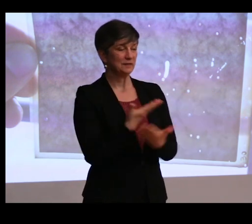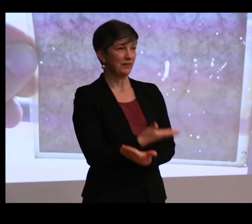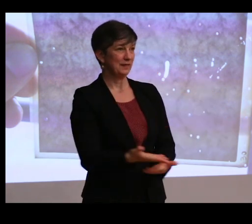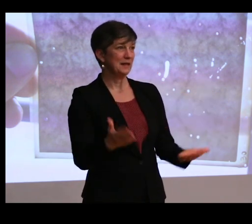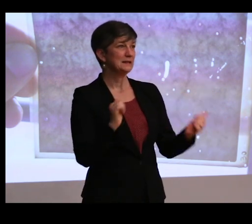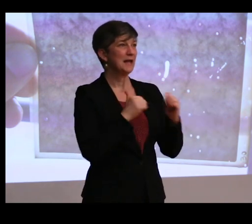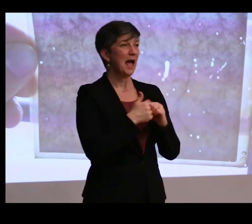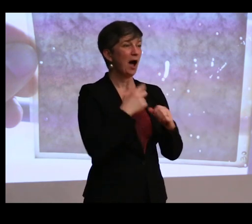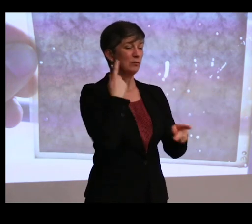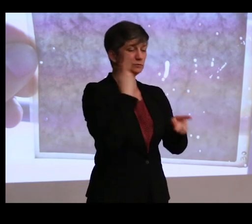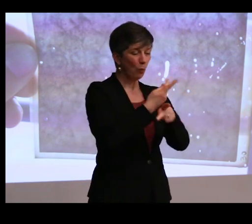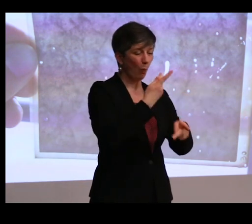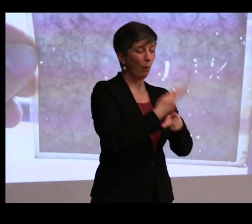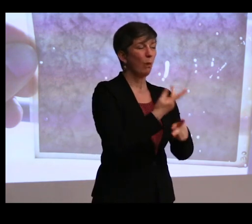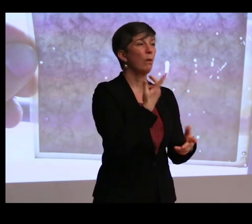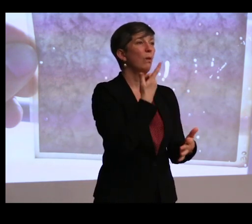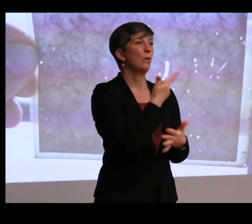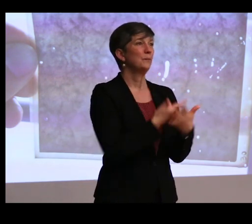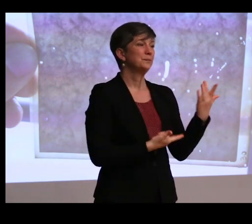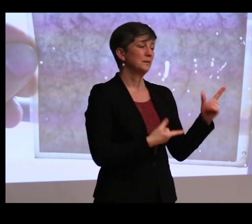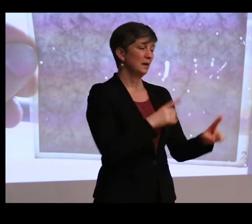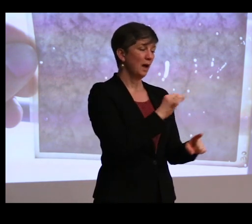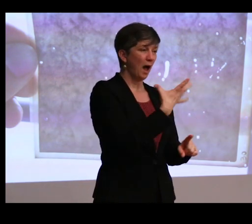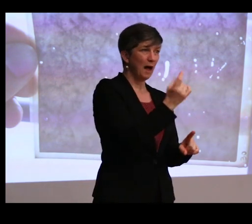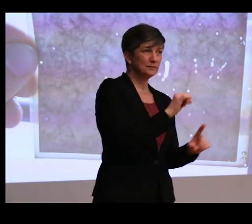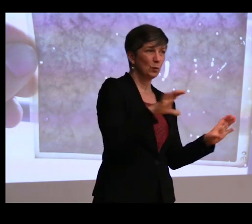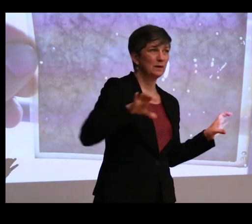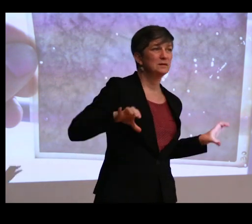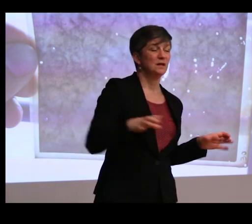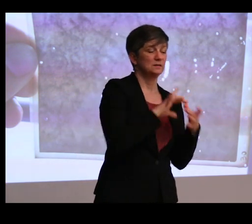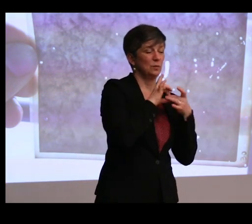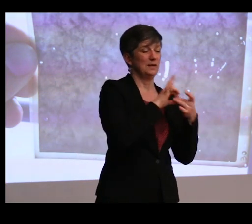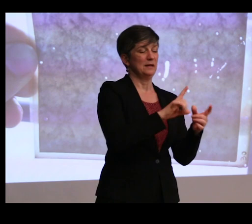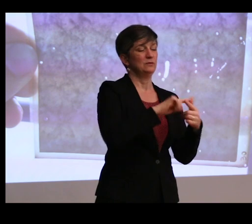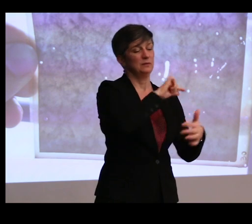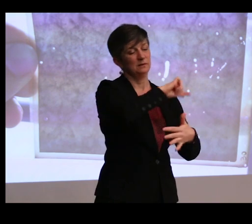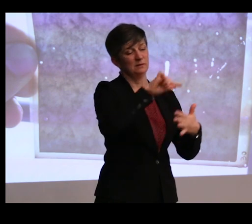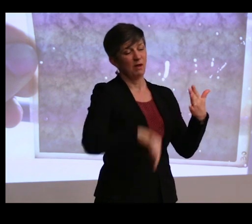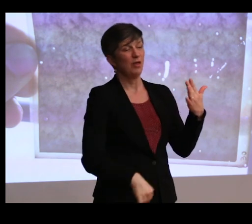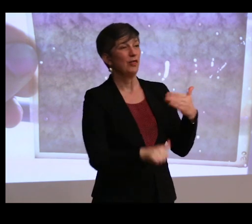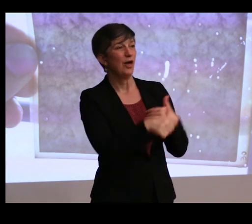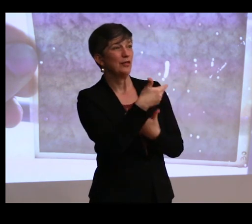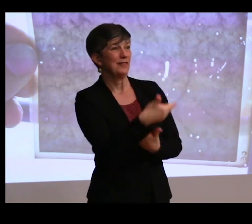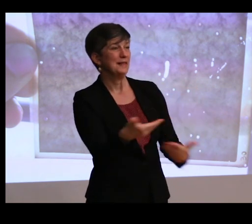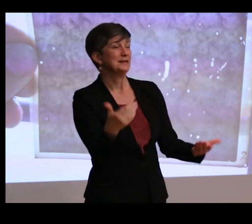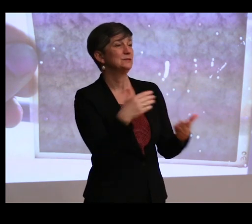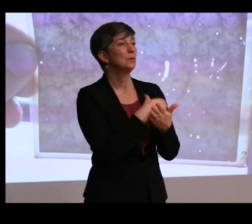things are stored, what this object does in relation to all of these other things in the museum archive.